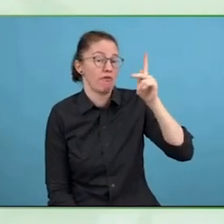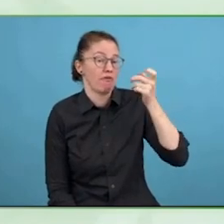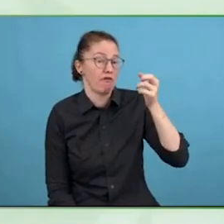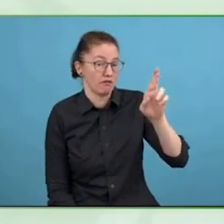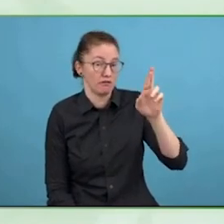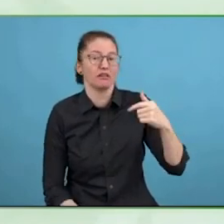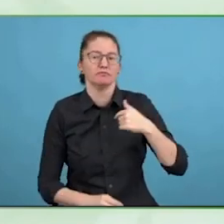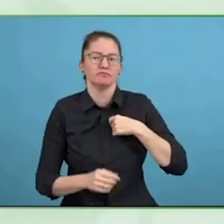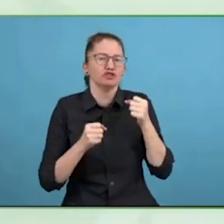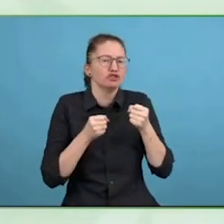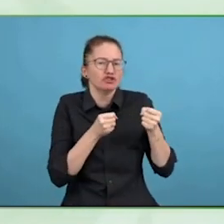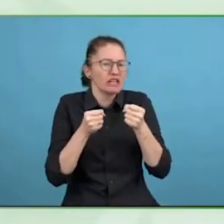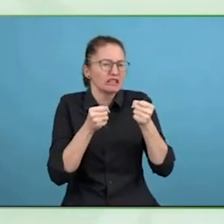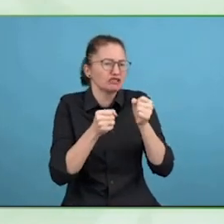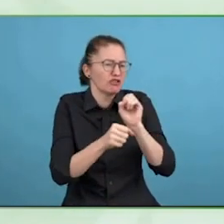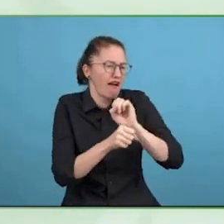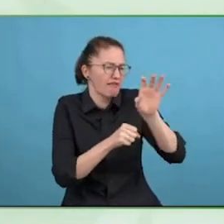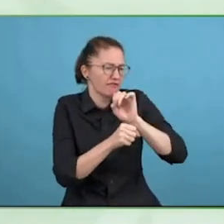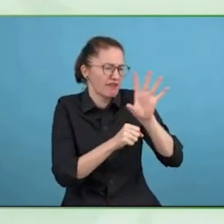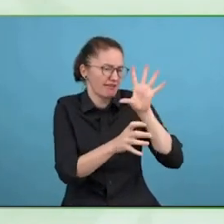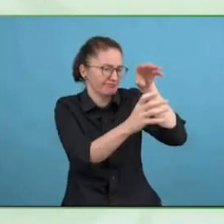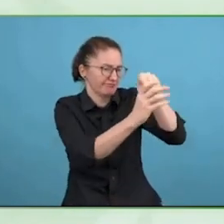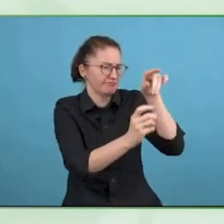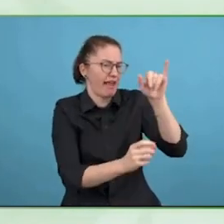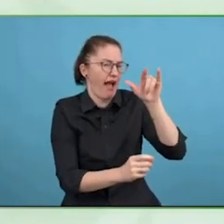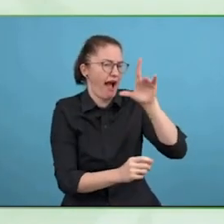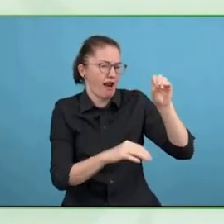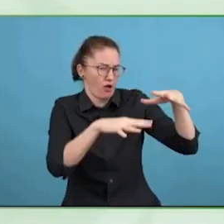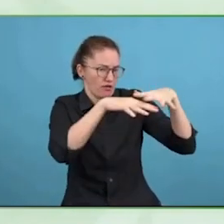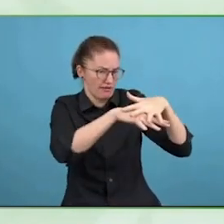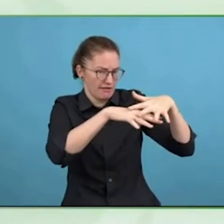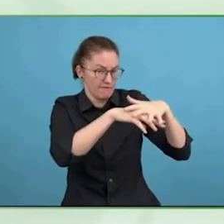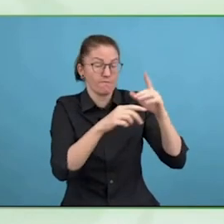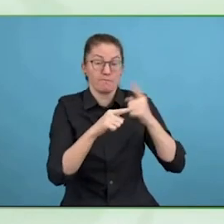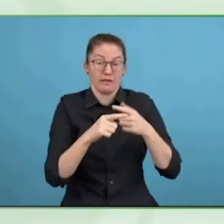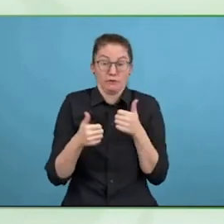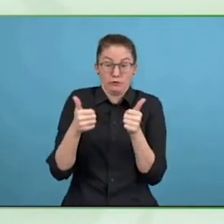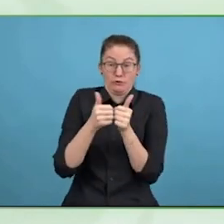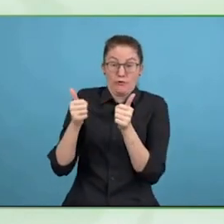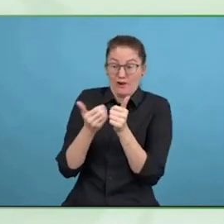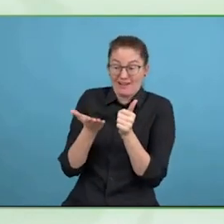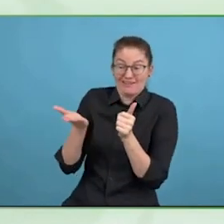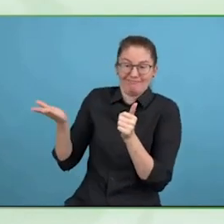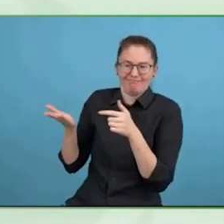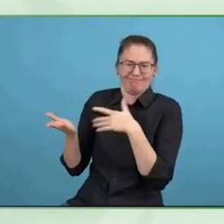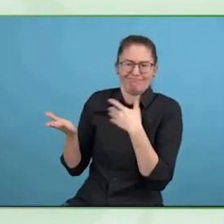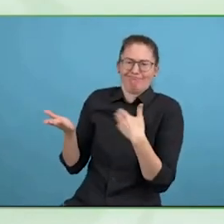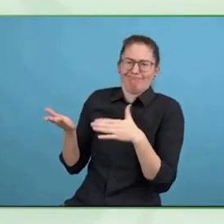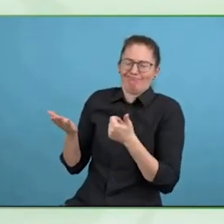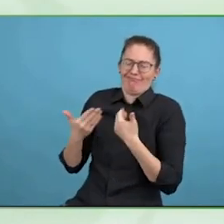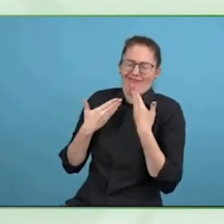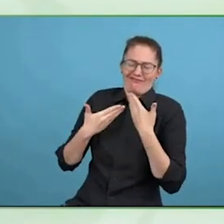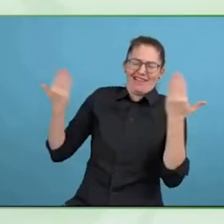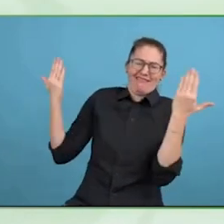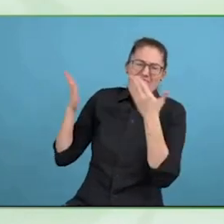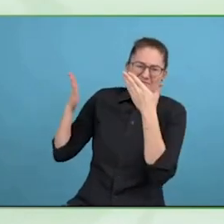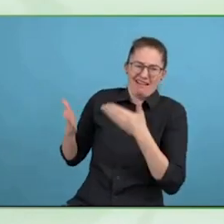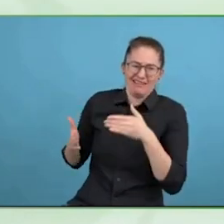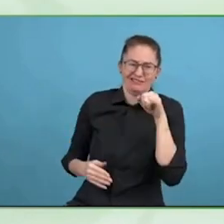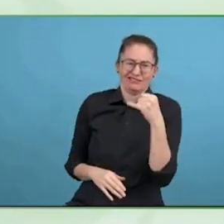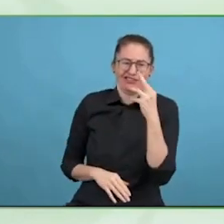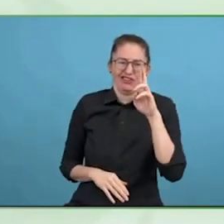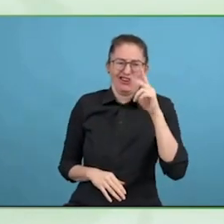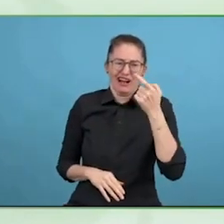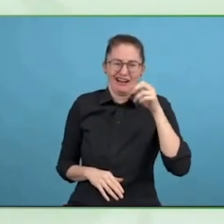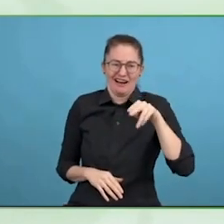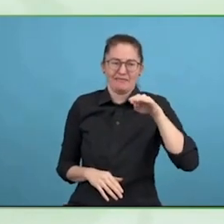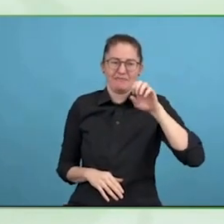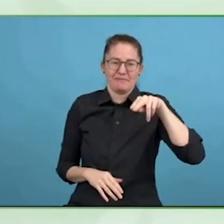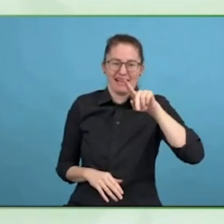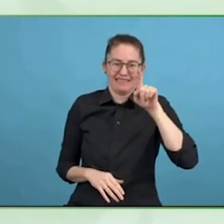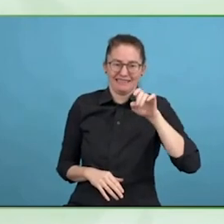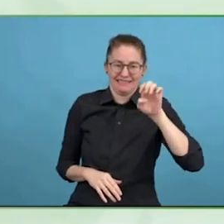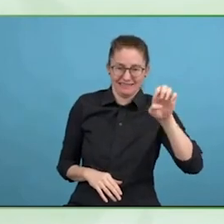Milliken, the new chair of the ILO disability network, which ever way.